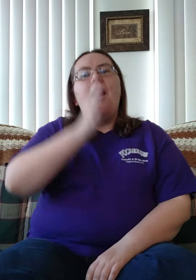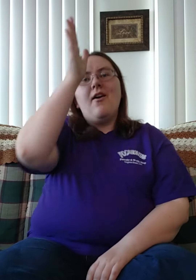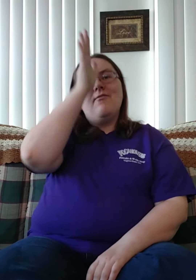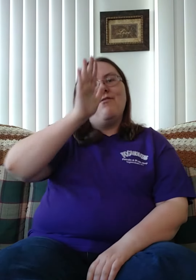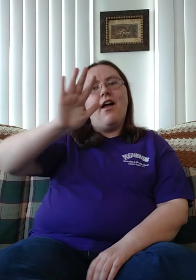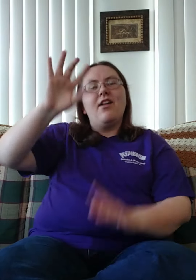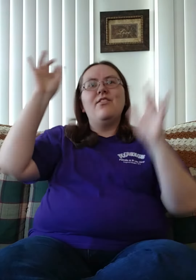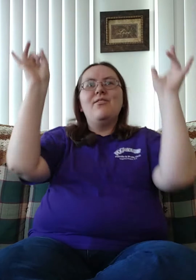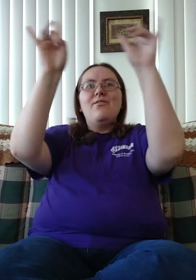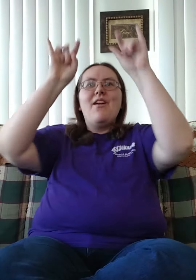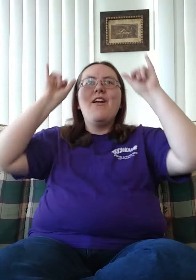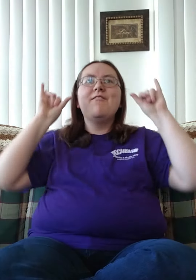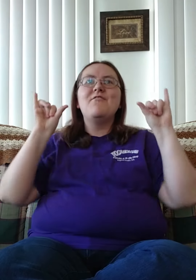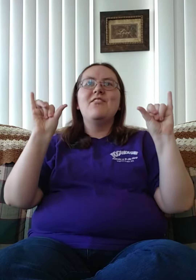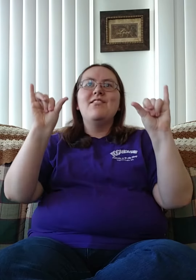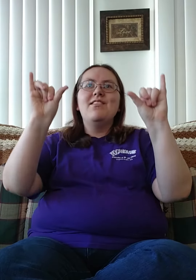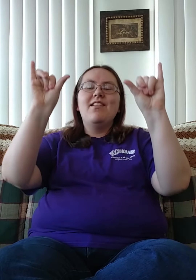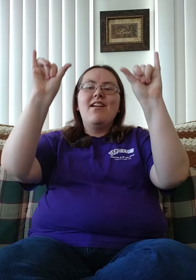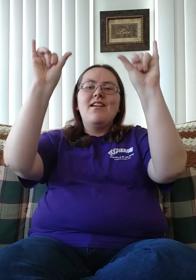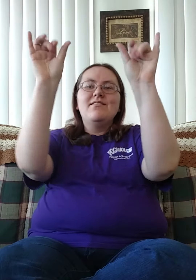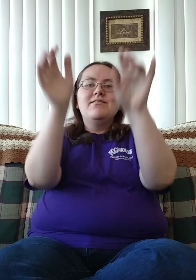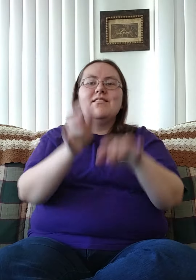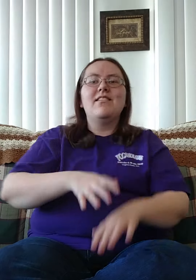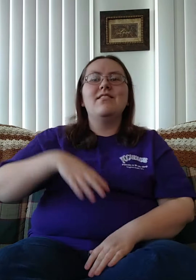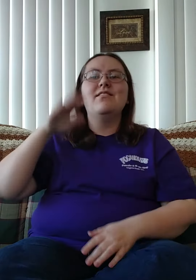Our Father everlasting